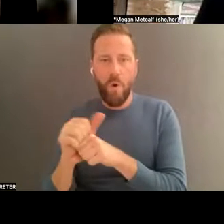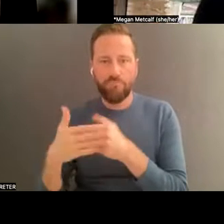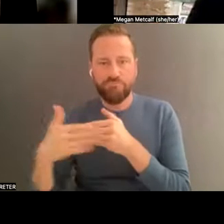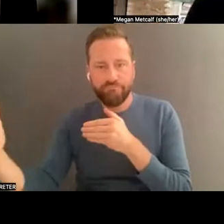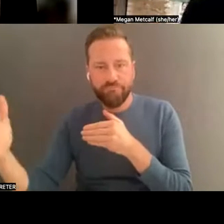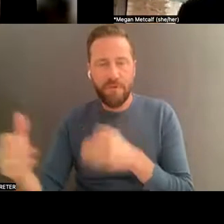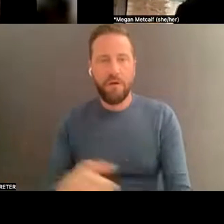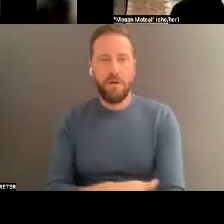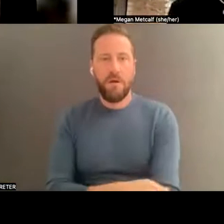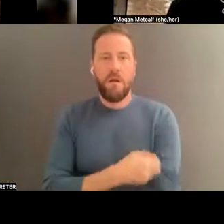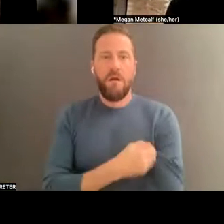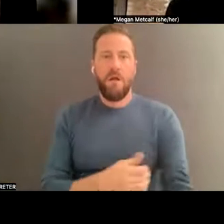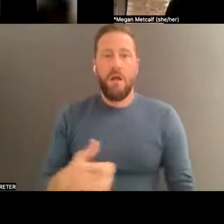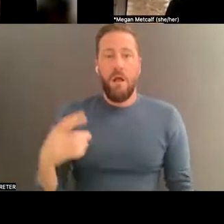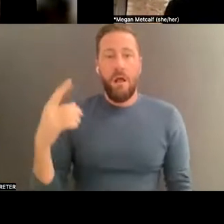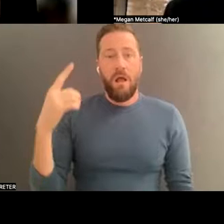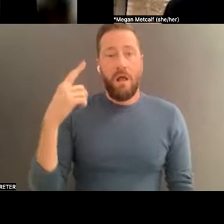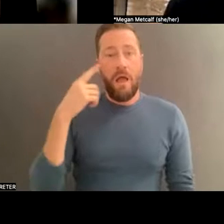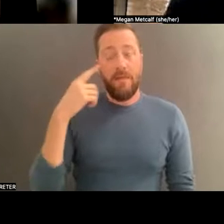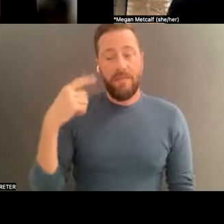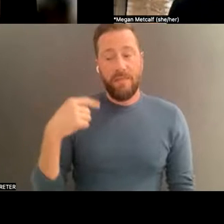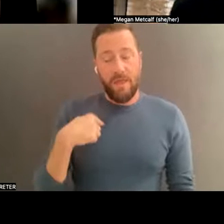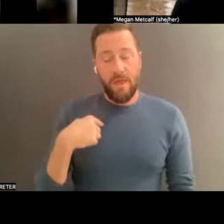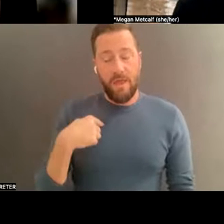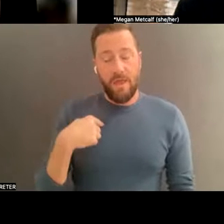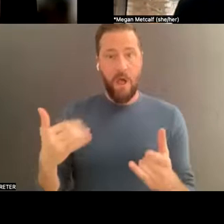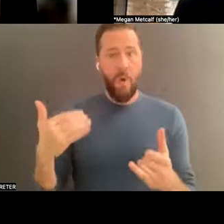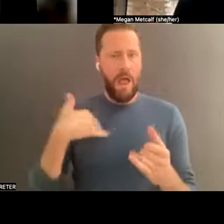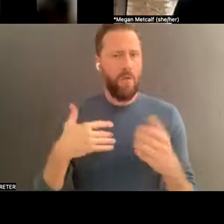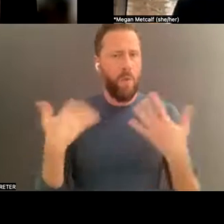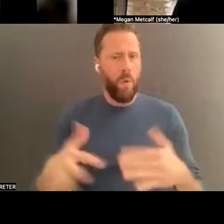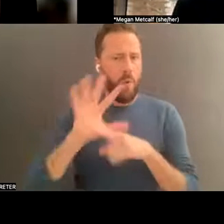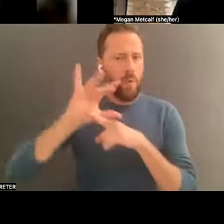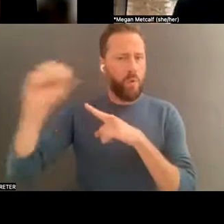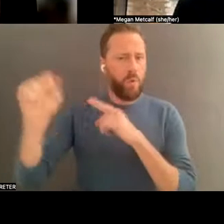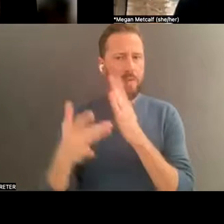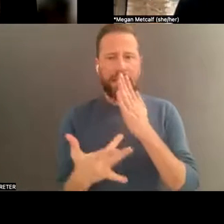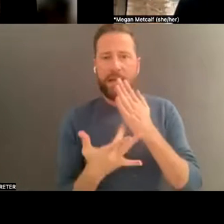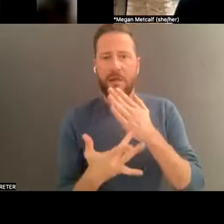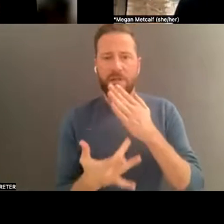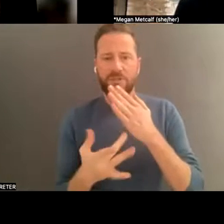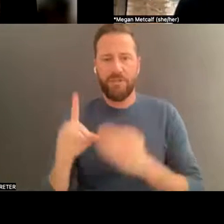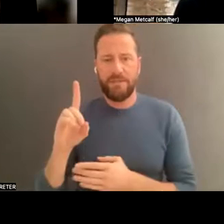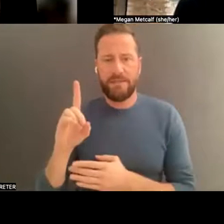, the digital platforms that we have , there's a question of